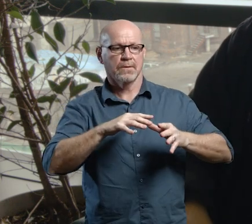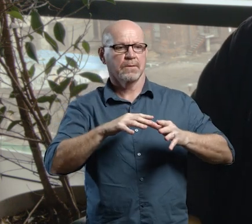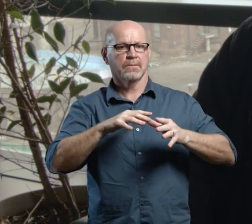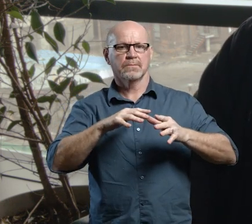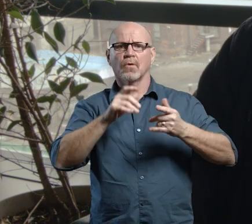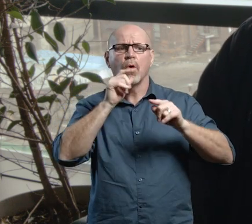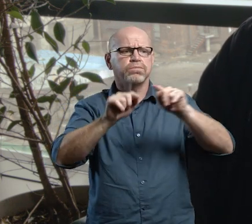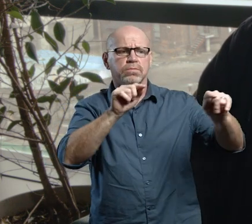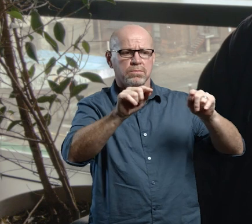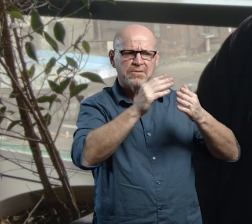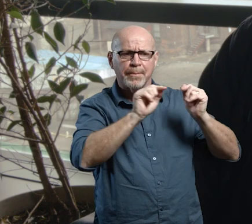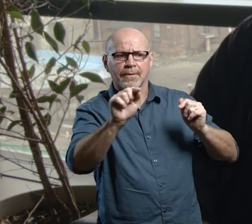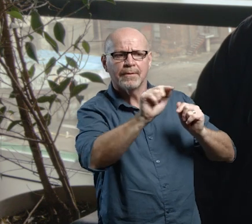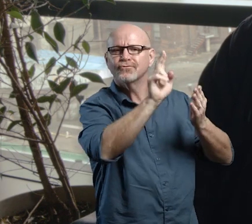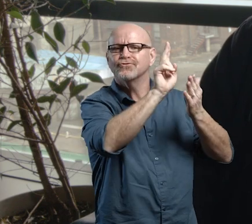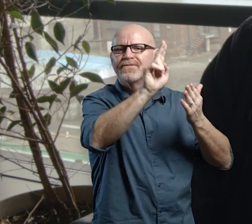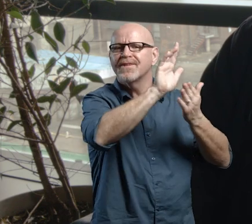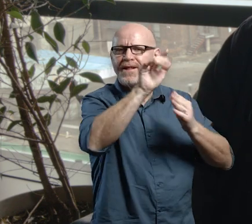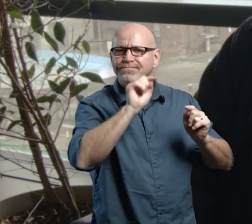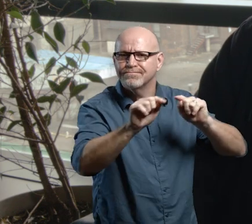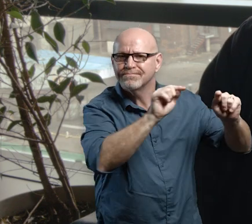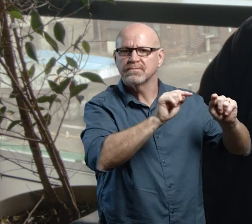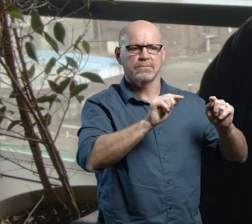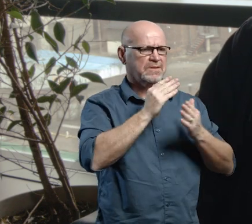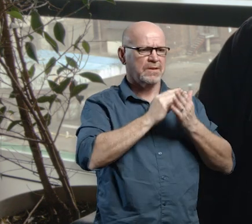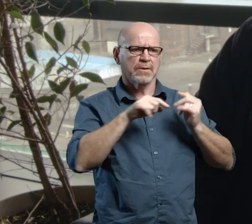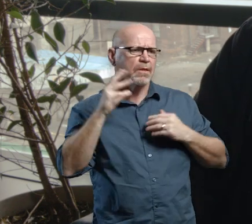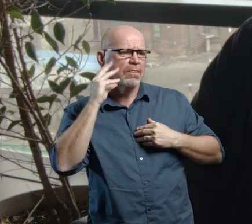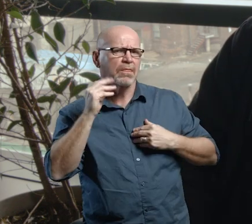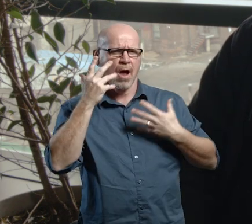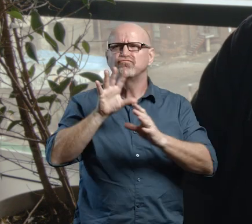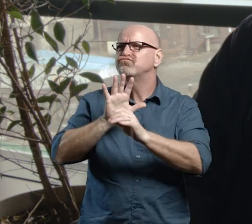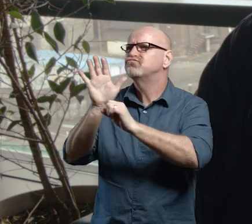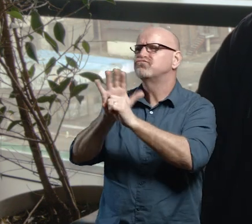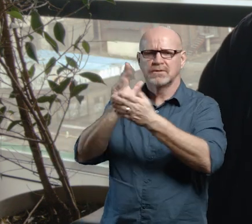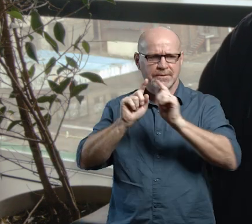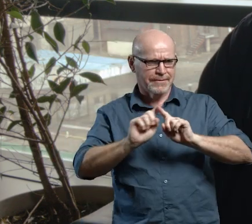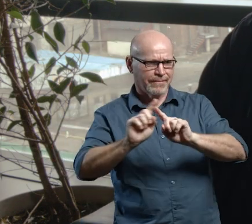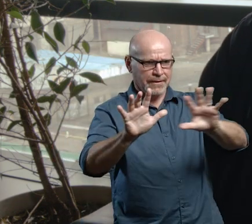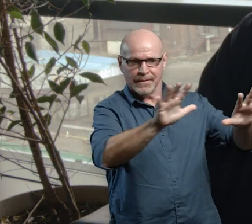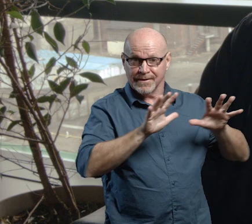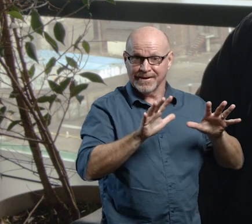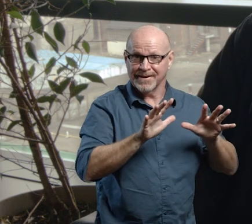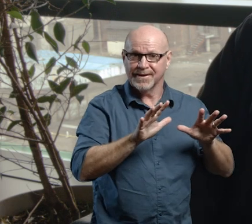desire to do it. And even if the money is not there. Kevin is sitting in an armchair with windows behind him. He is wearing a black